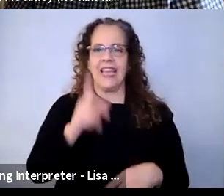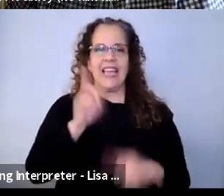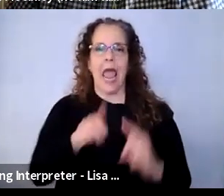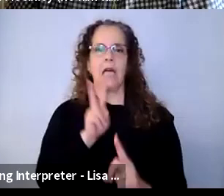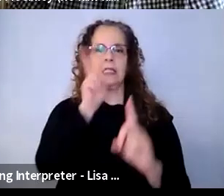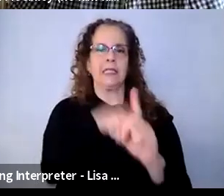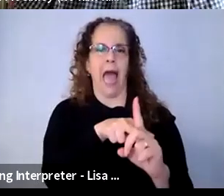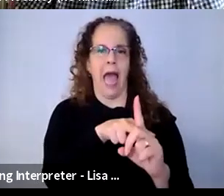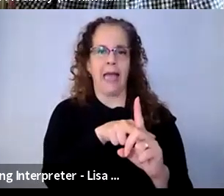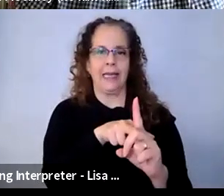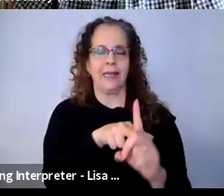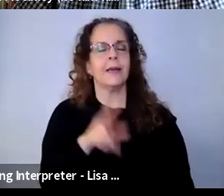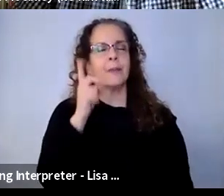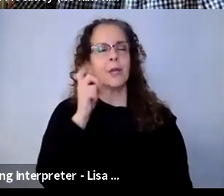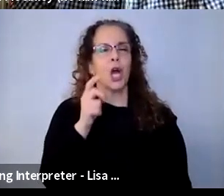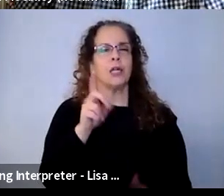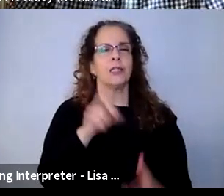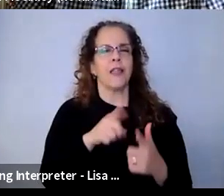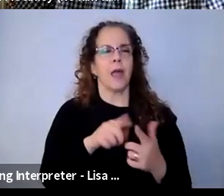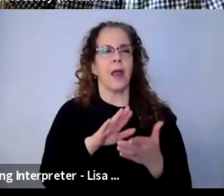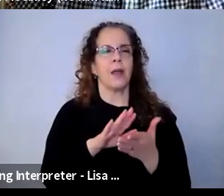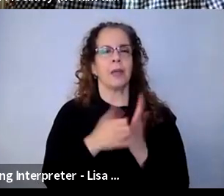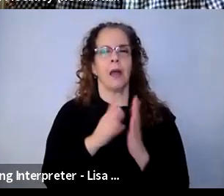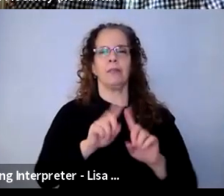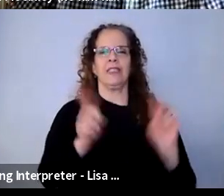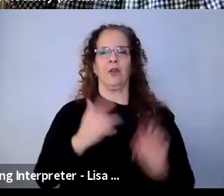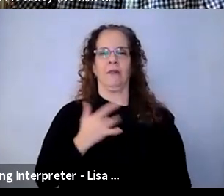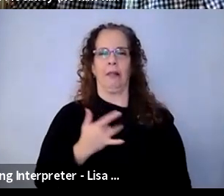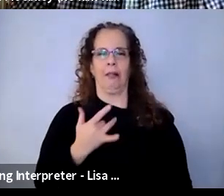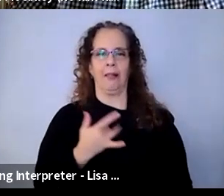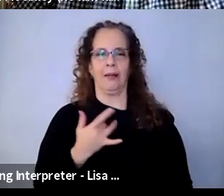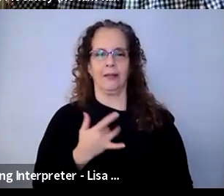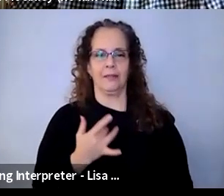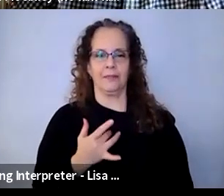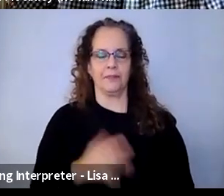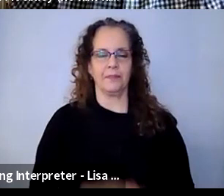David Shane: Paul, do you want to, you mentioned really loving the sort of tech aspect of things. Do you have any other